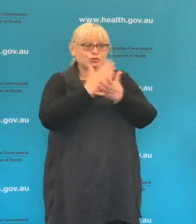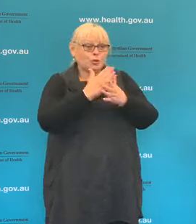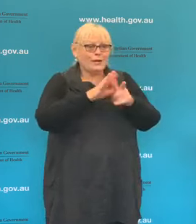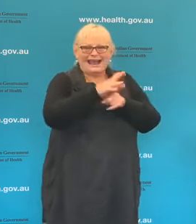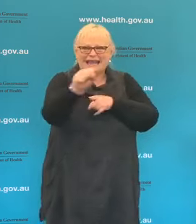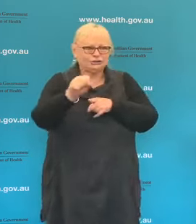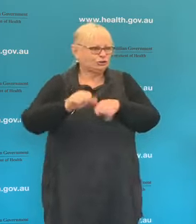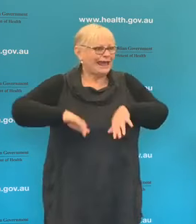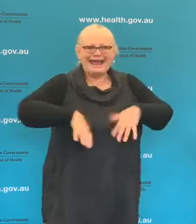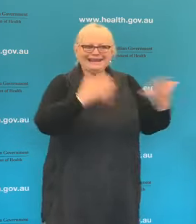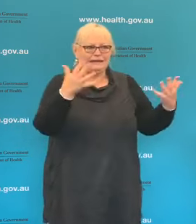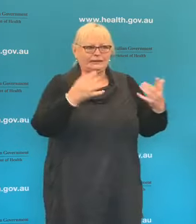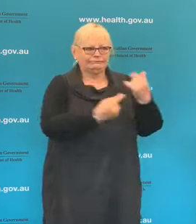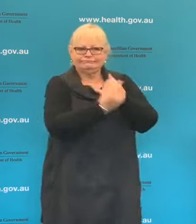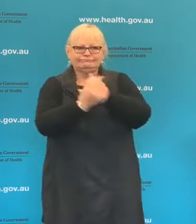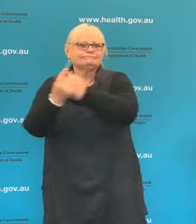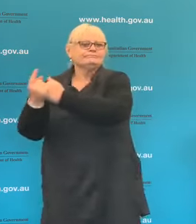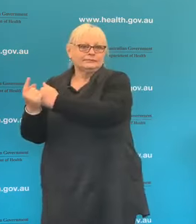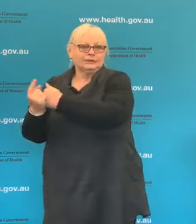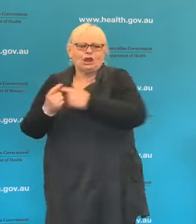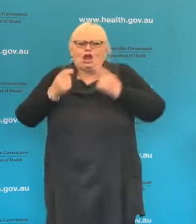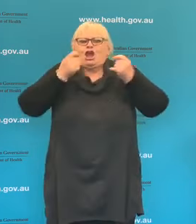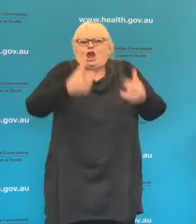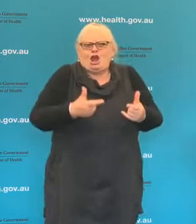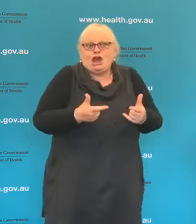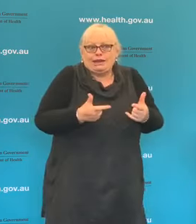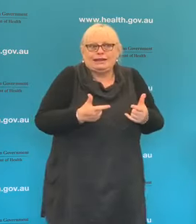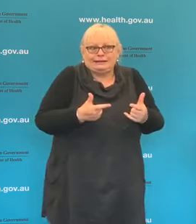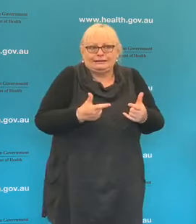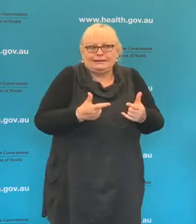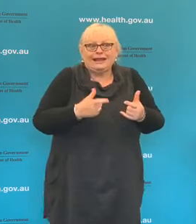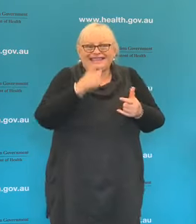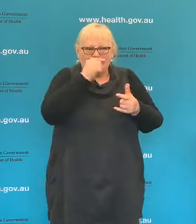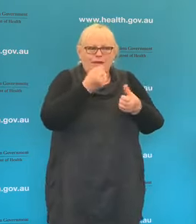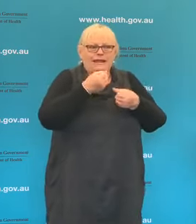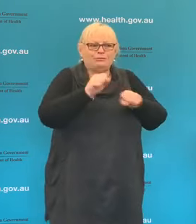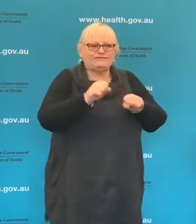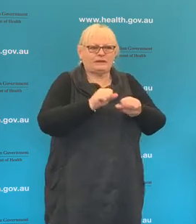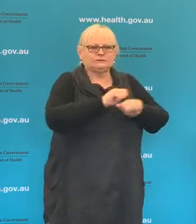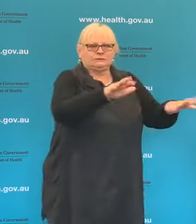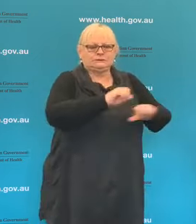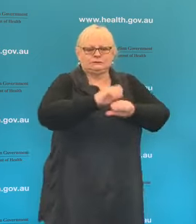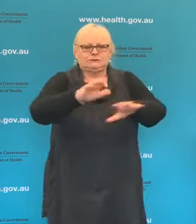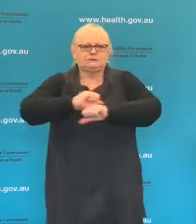cases of COVID-19 as early as possible and then prevent further transmission.